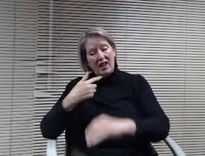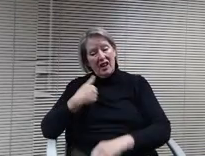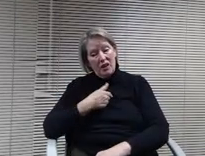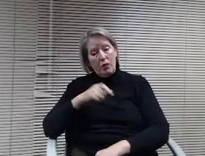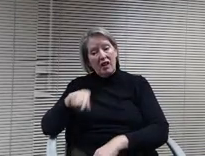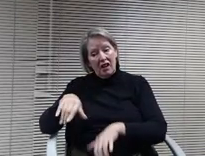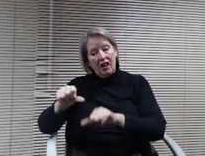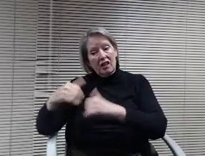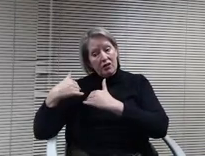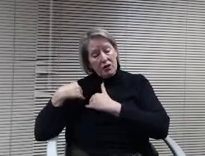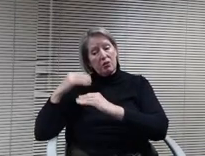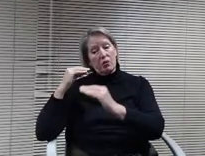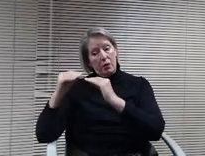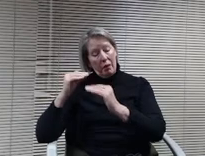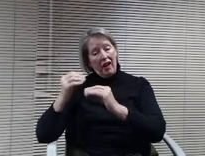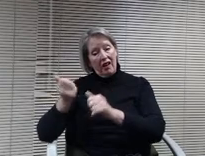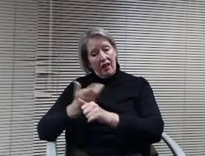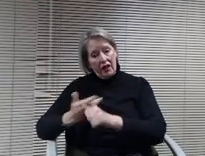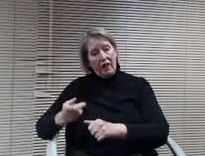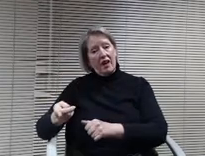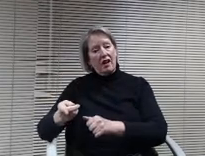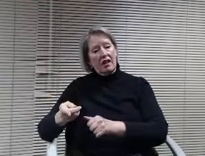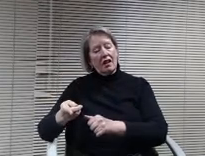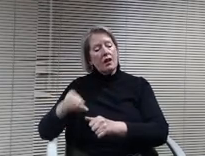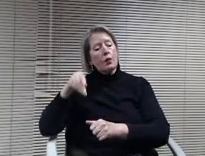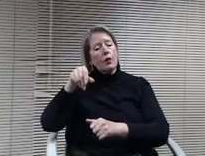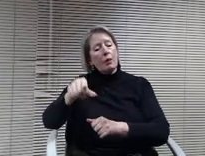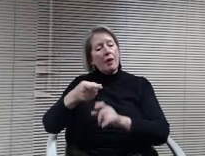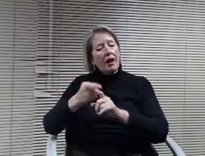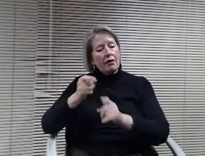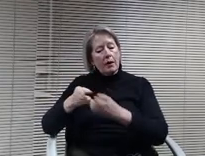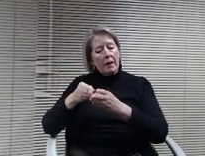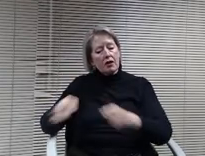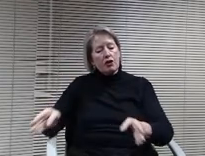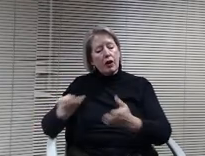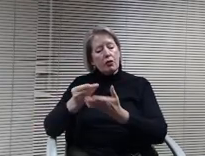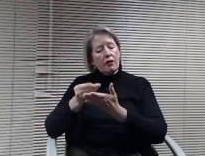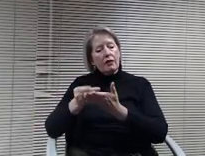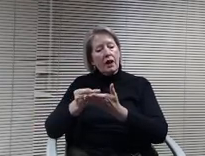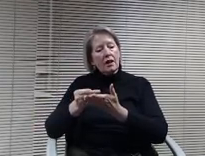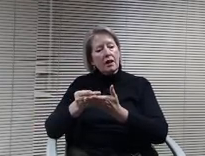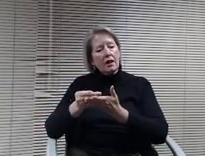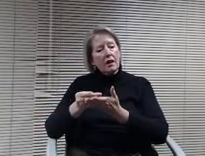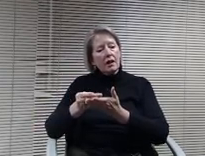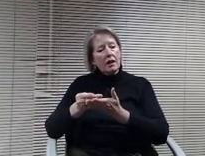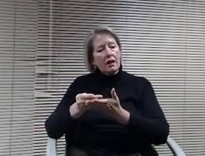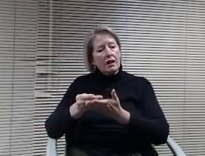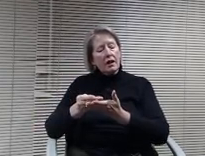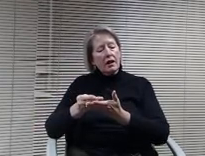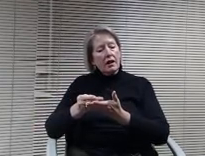and fixes on it and so that money has to come out of the general fund because we have to do something there because it's